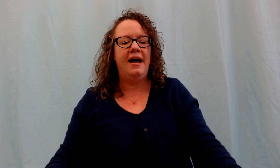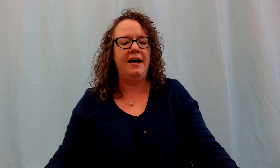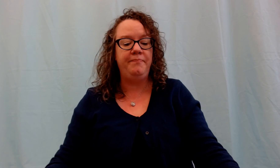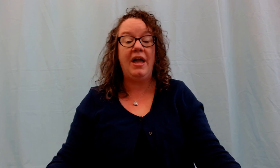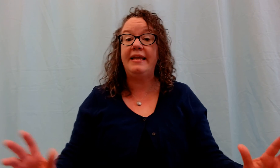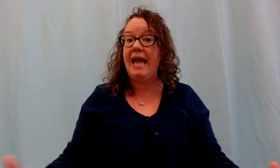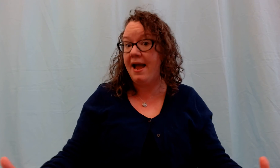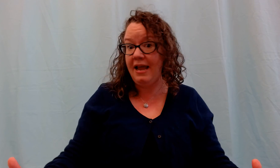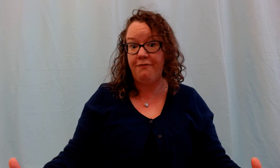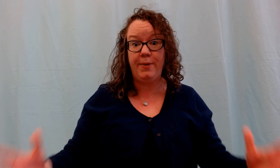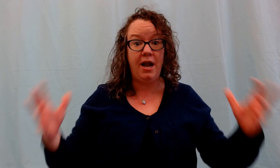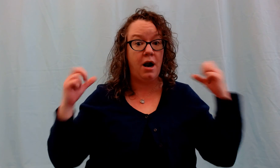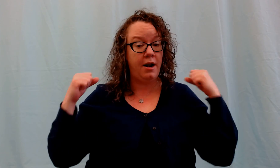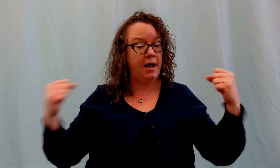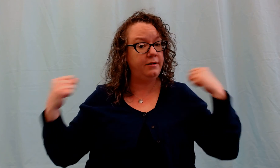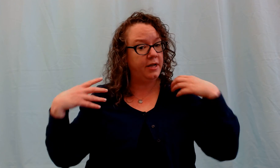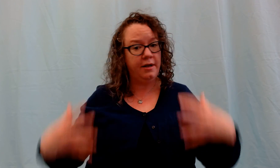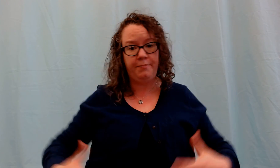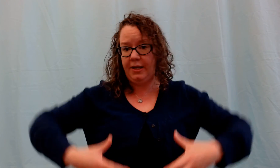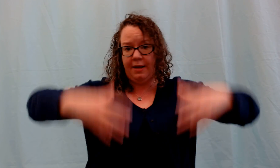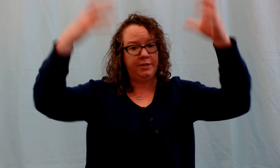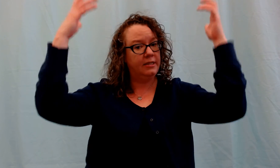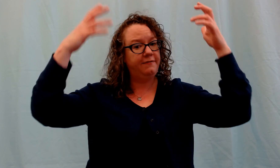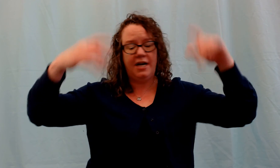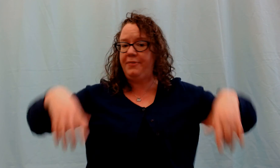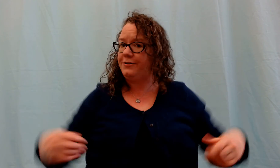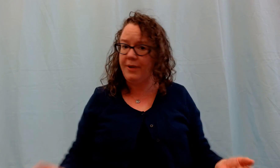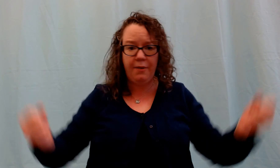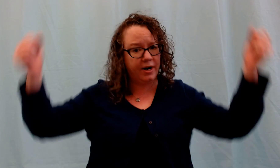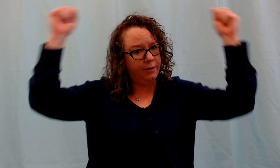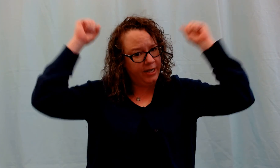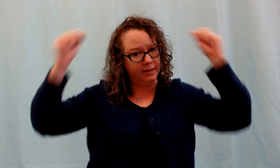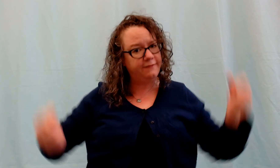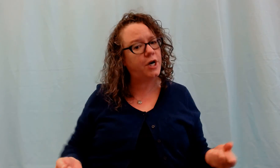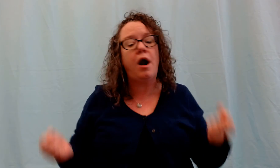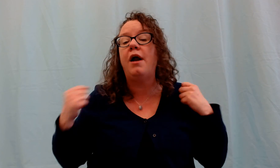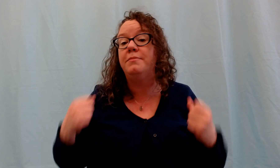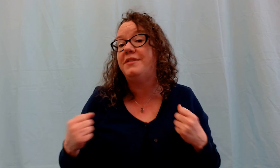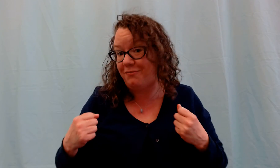Again if we are not gonna be able to lift up that's okay we're gonna we can lift our arms up